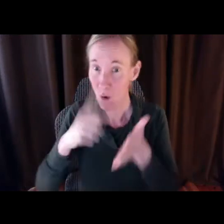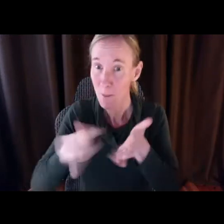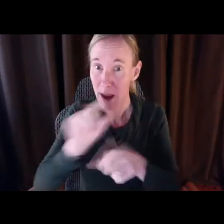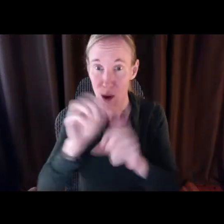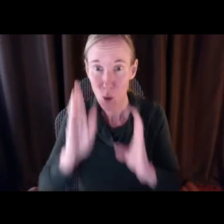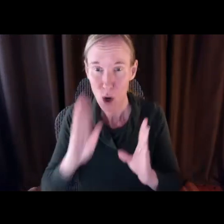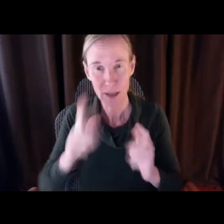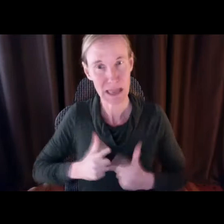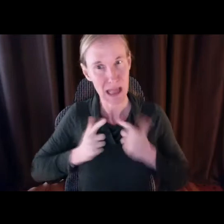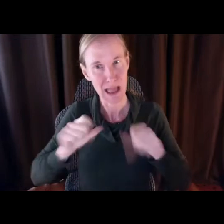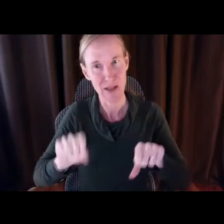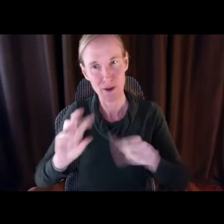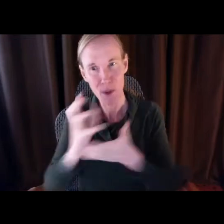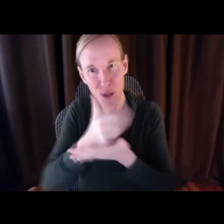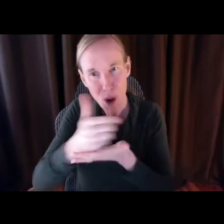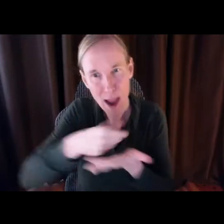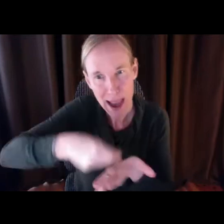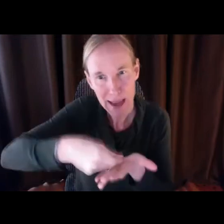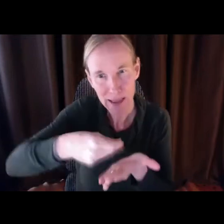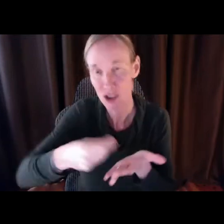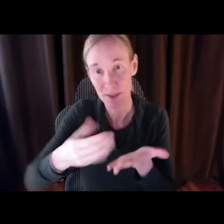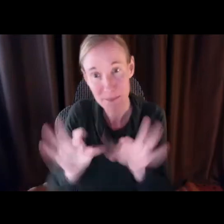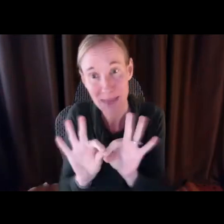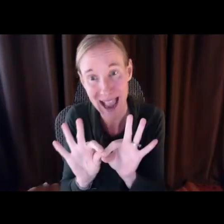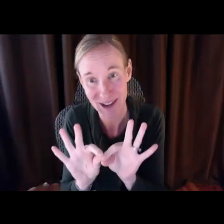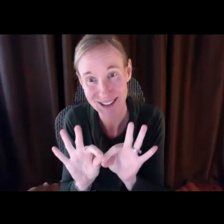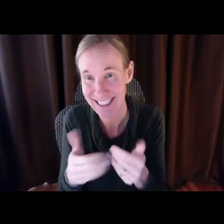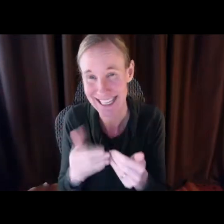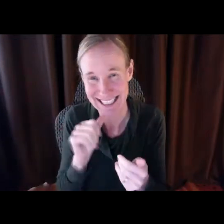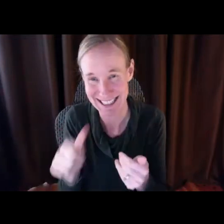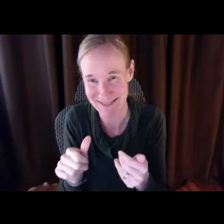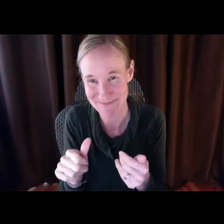cause of independent living of dignity and respect of paying